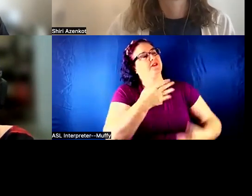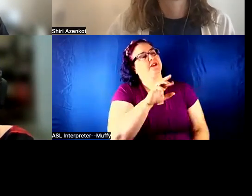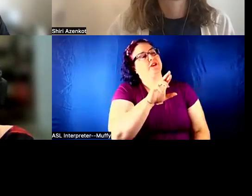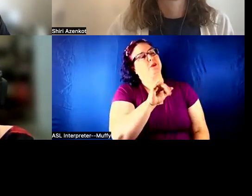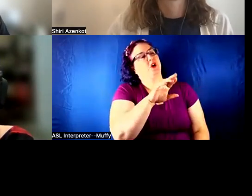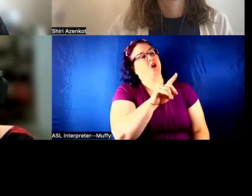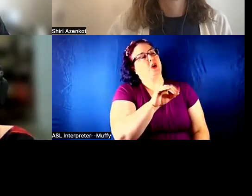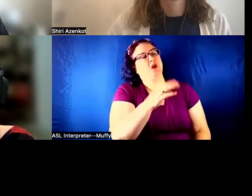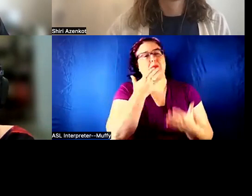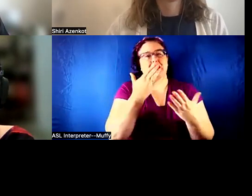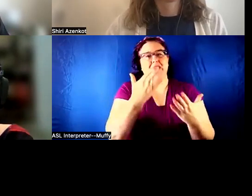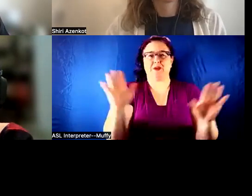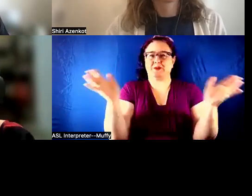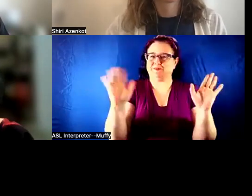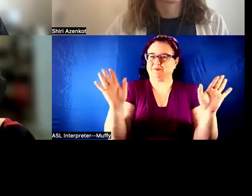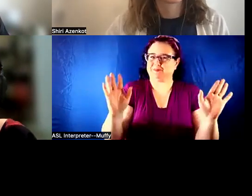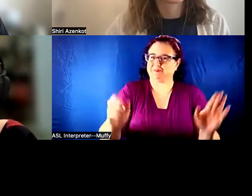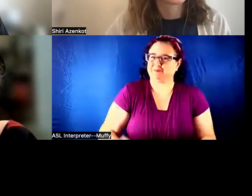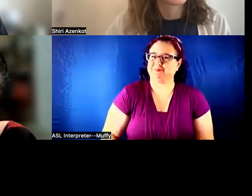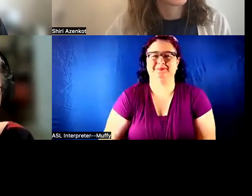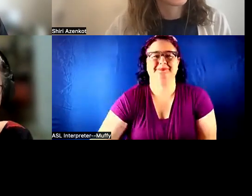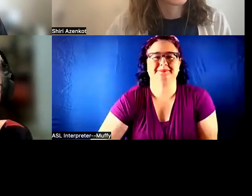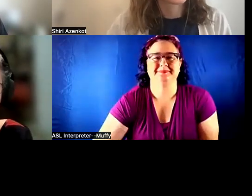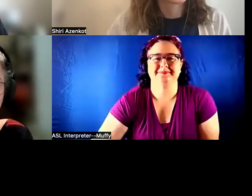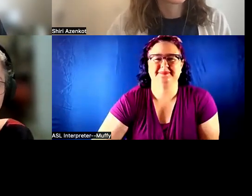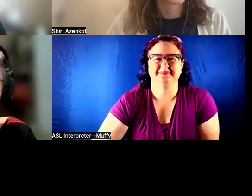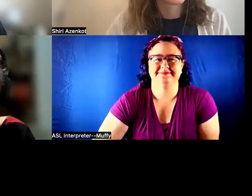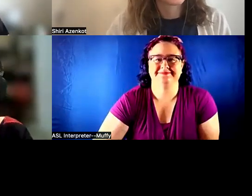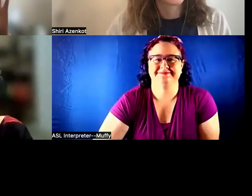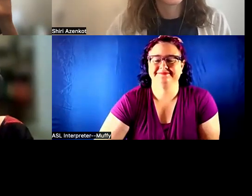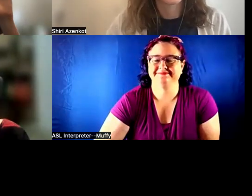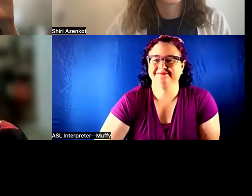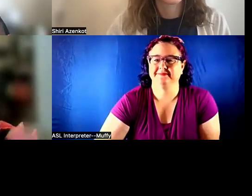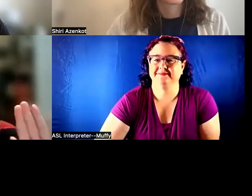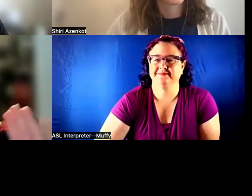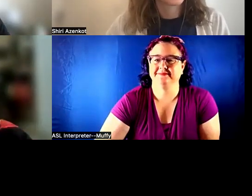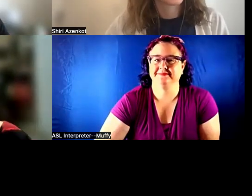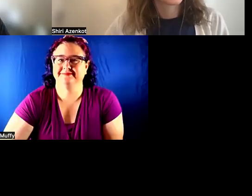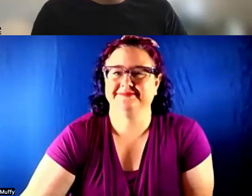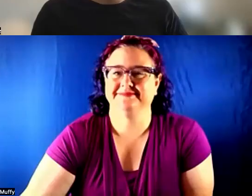Thank you Ricardo: See you all later.